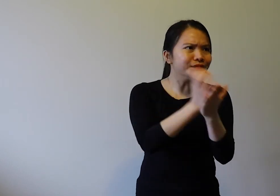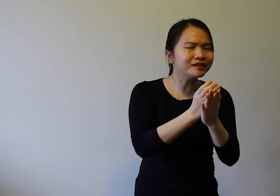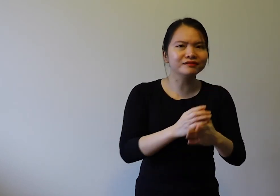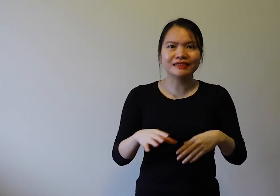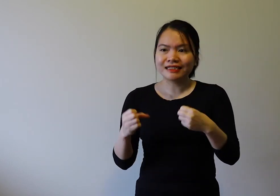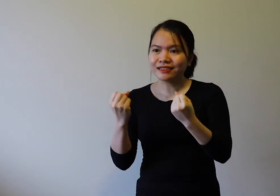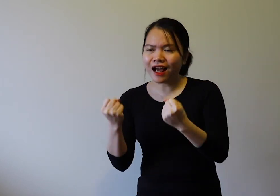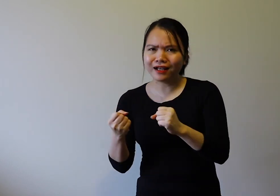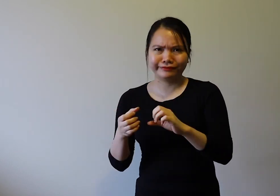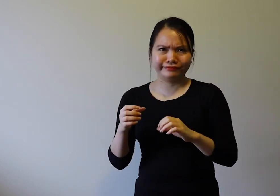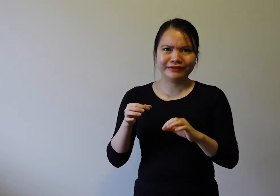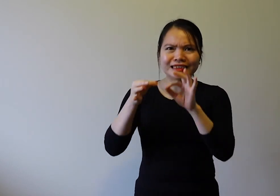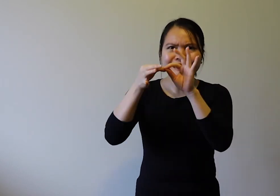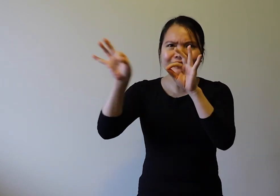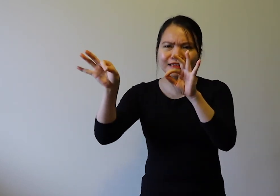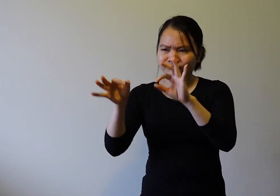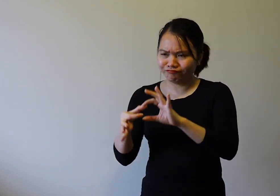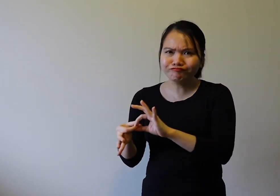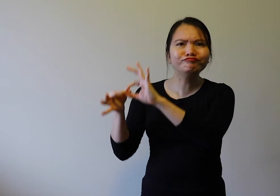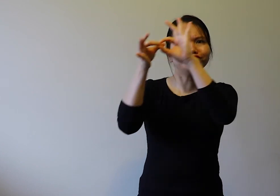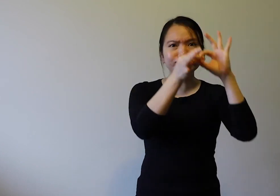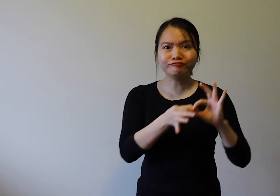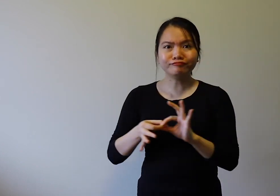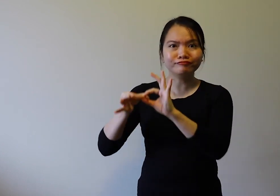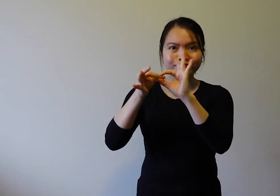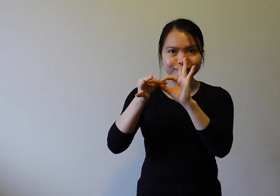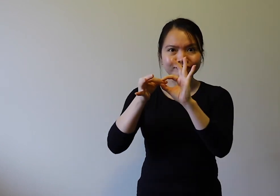You can add pictures to reinforce vocabulary development.